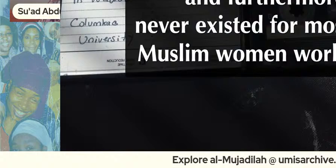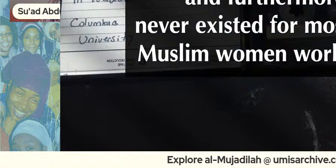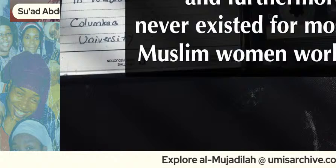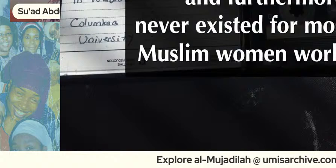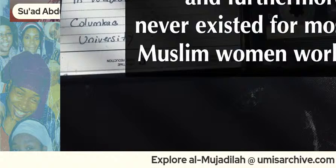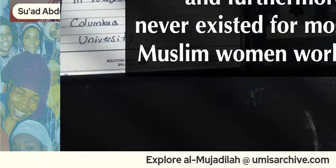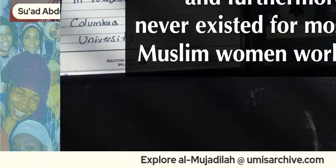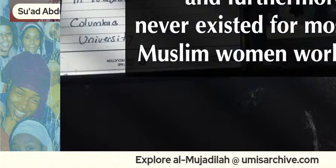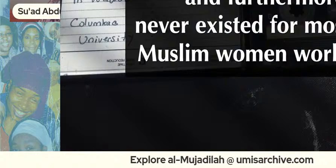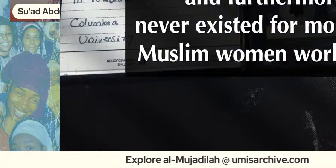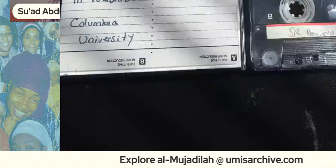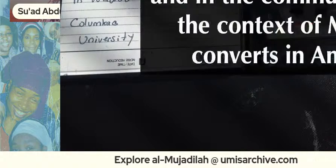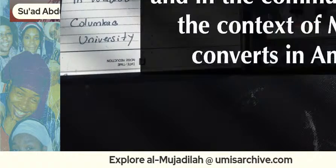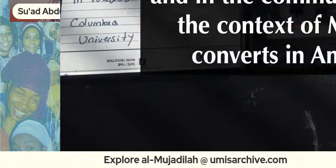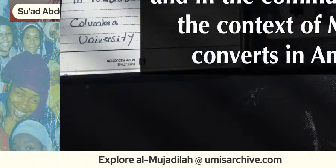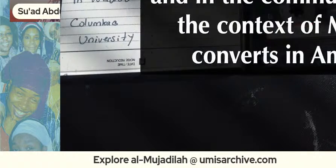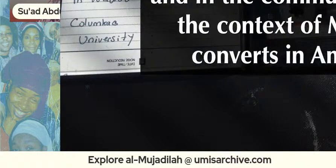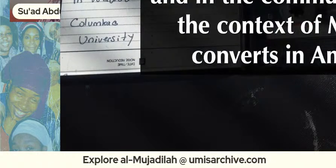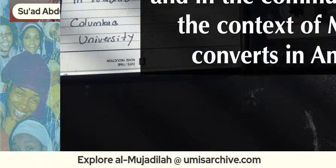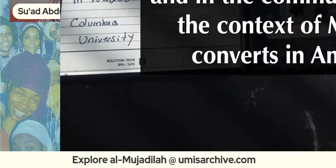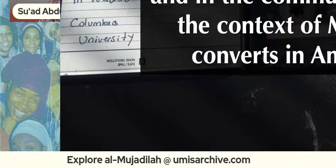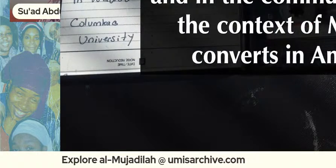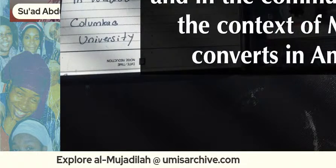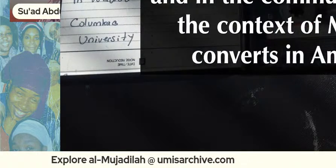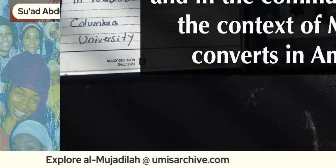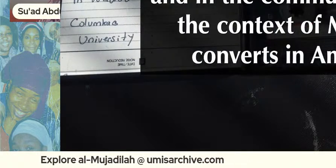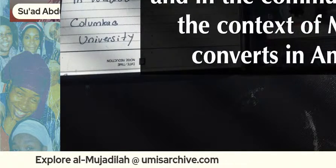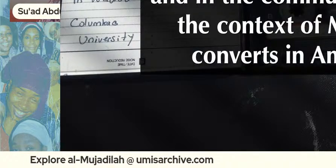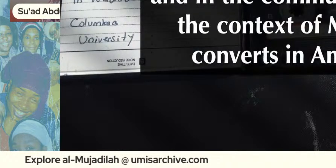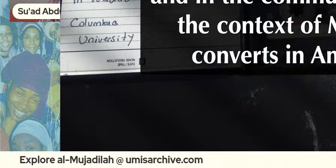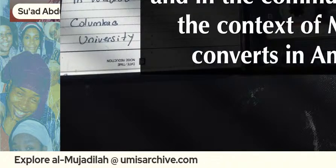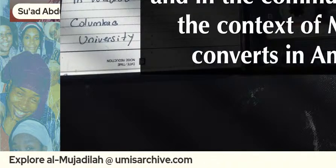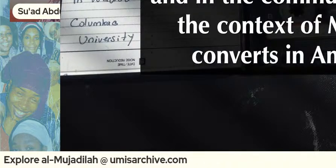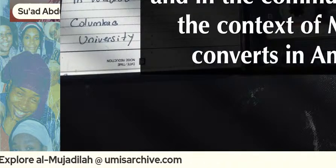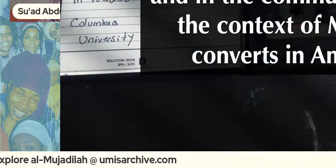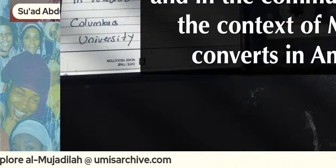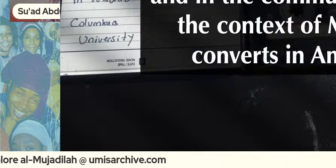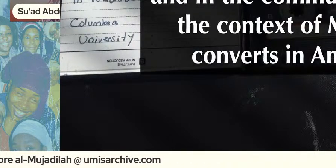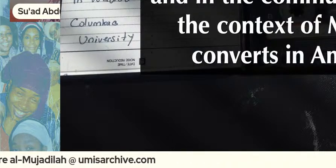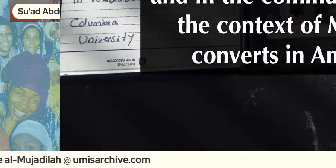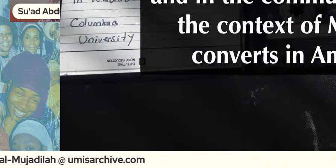muslim women worldwide and in the community in the context of muslim converse in america